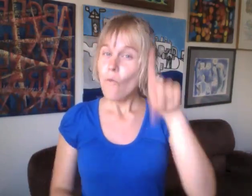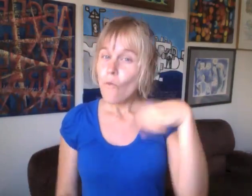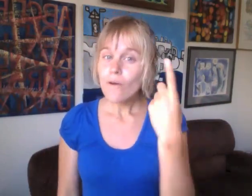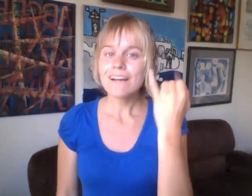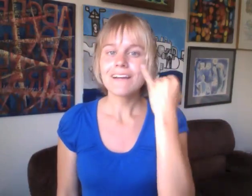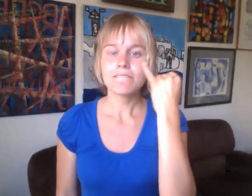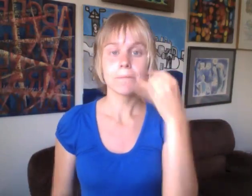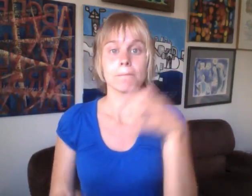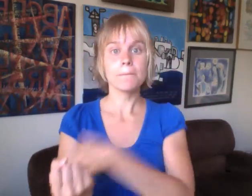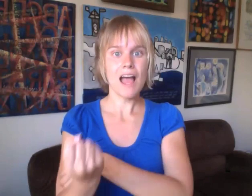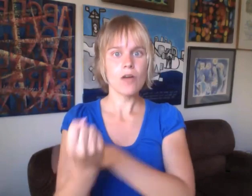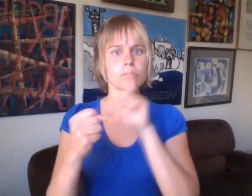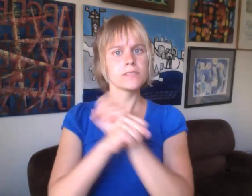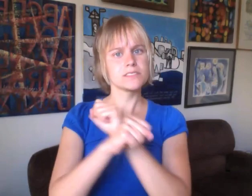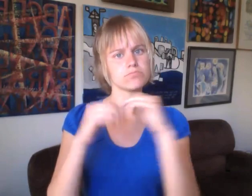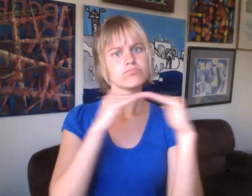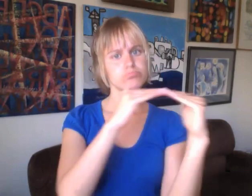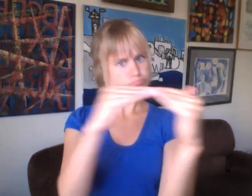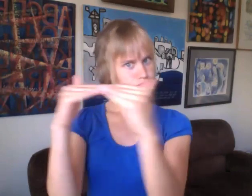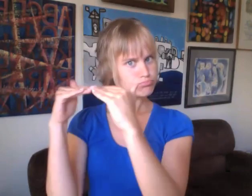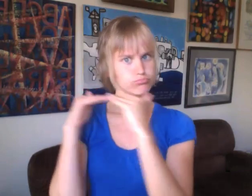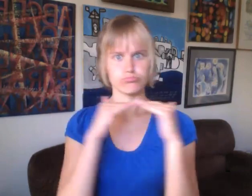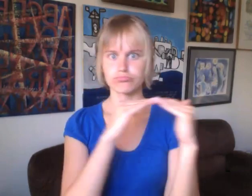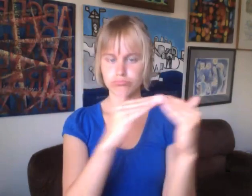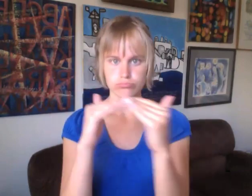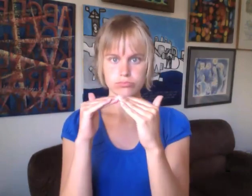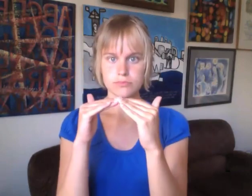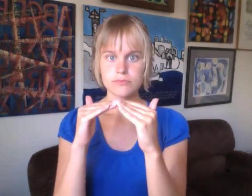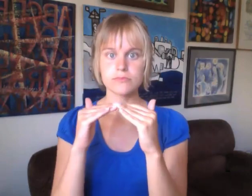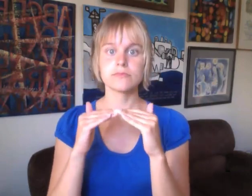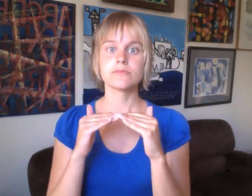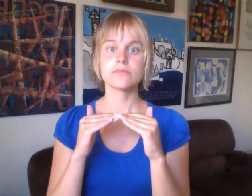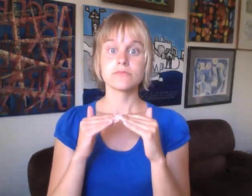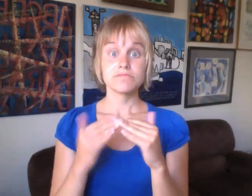The equal cultural exchange would be possible only if power was evenly distributed amid cultures.